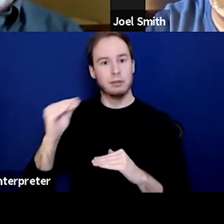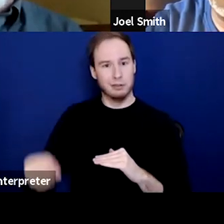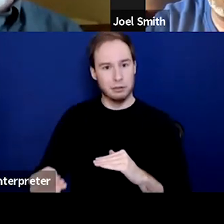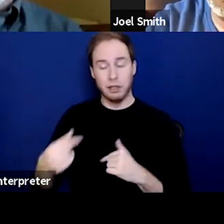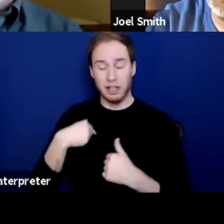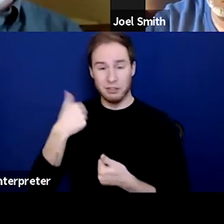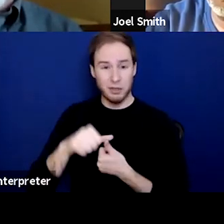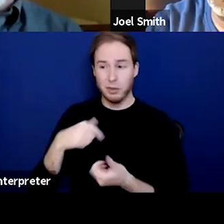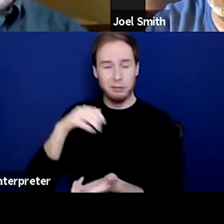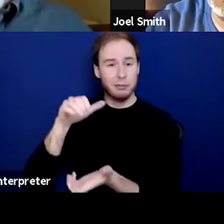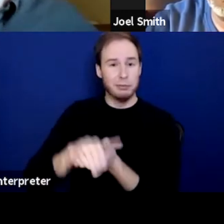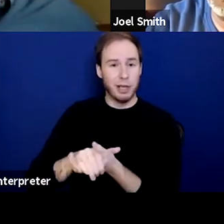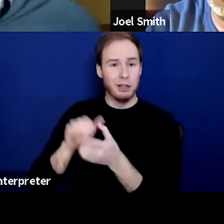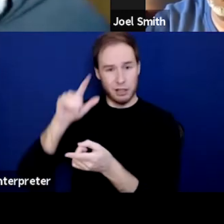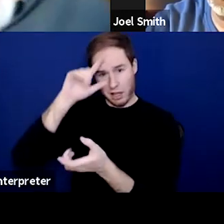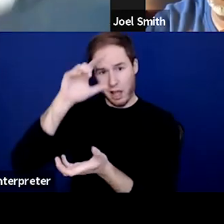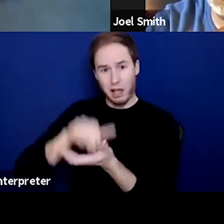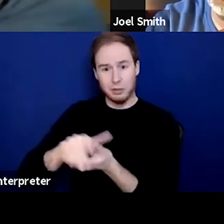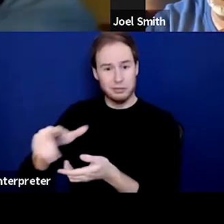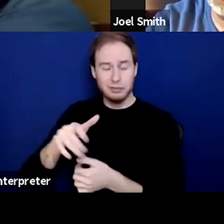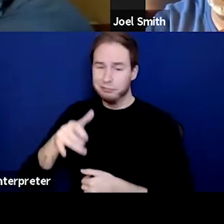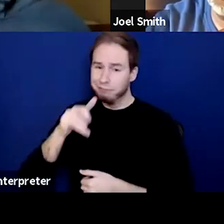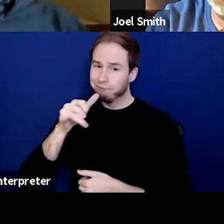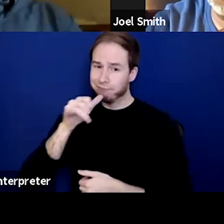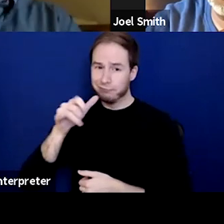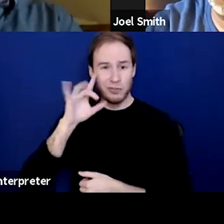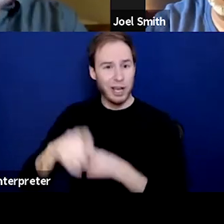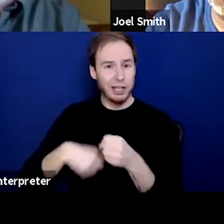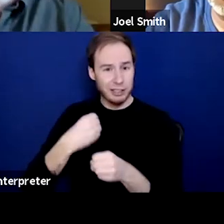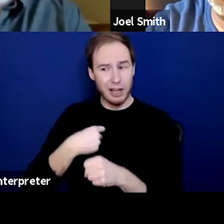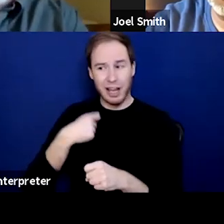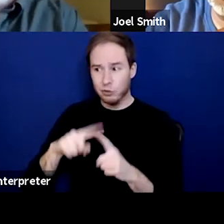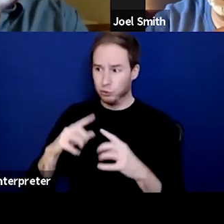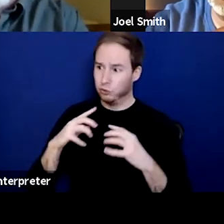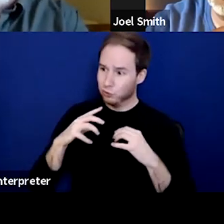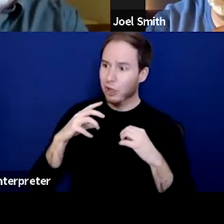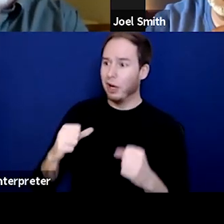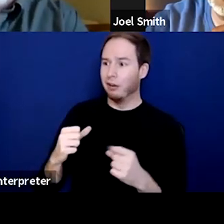who drank for eight of the years I stayed sober. And I had to recover from that just about three and a half years ago.